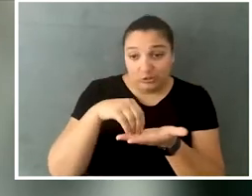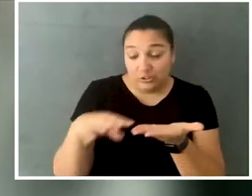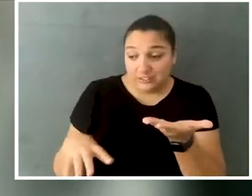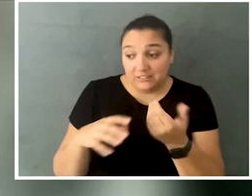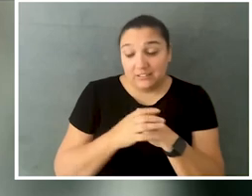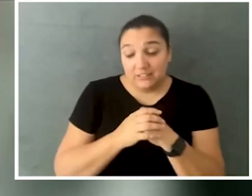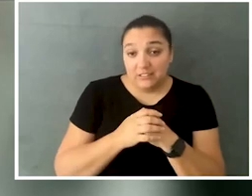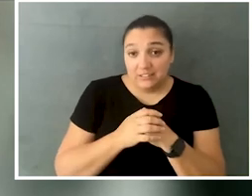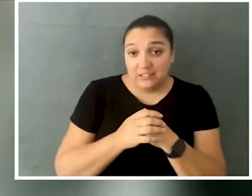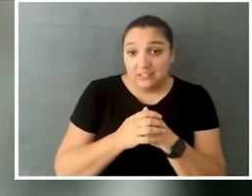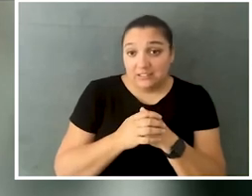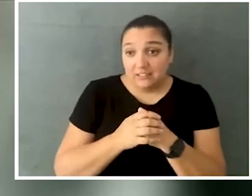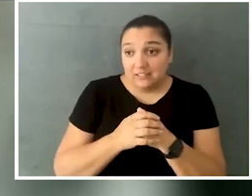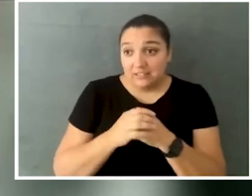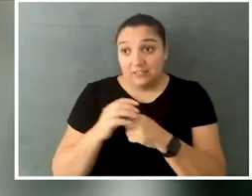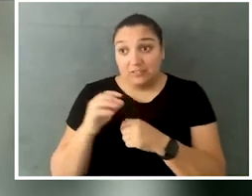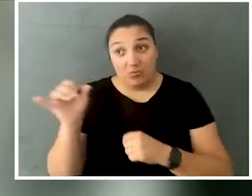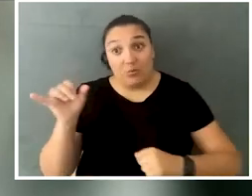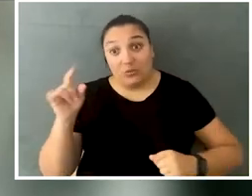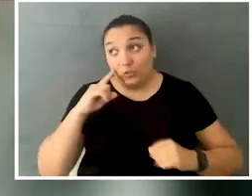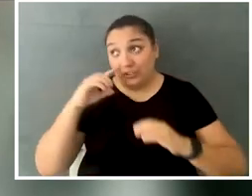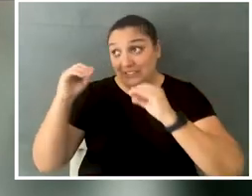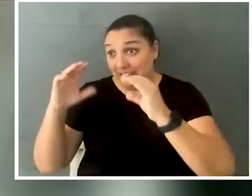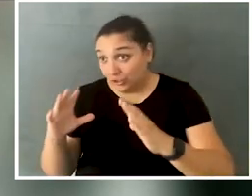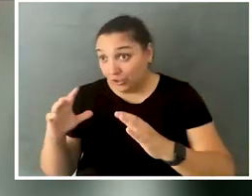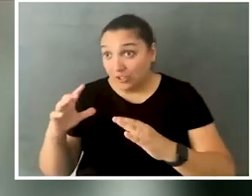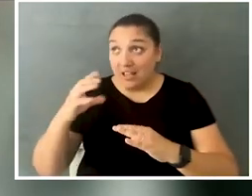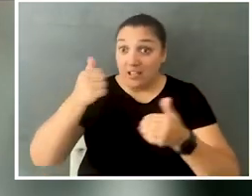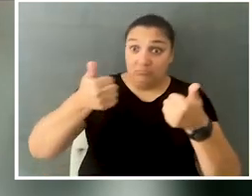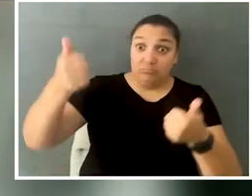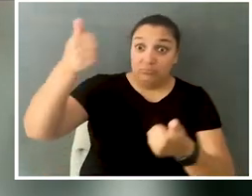is oftentimes also inaccessibility for teachers or for administrators.